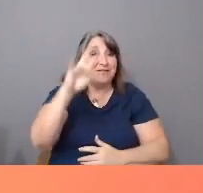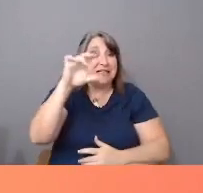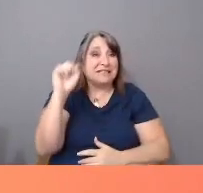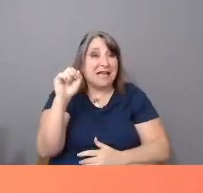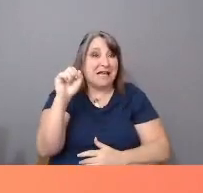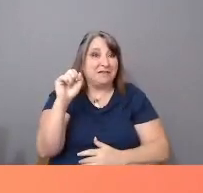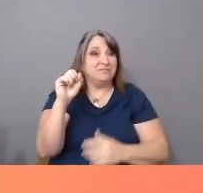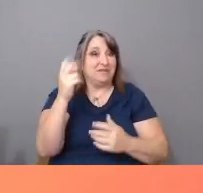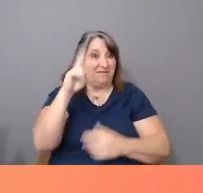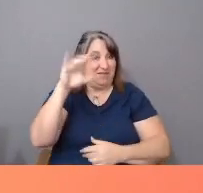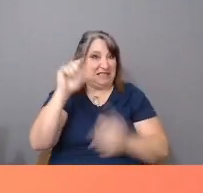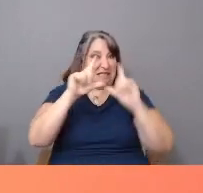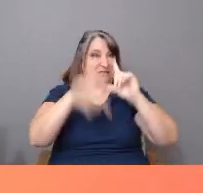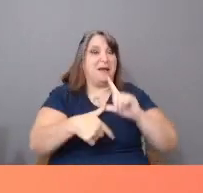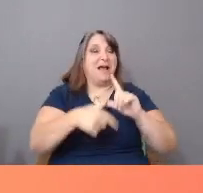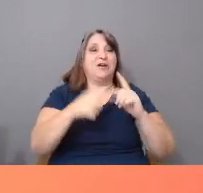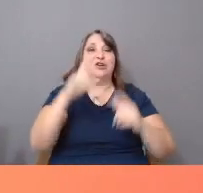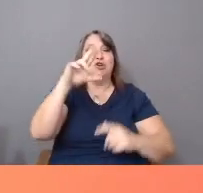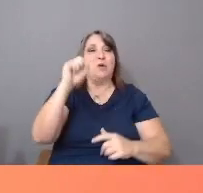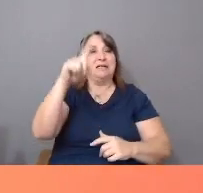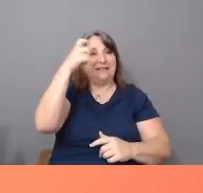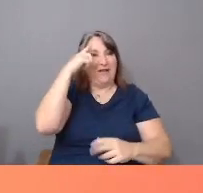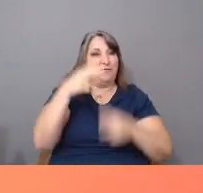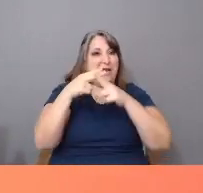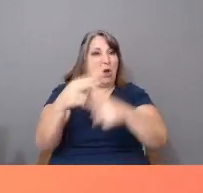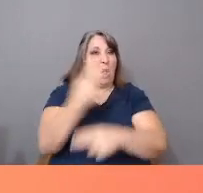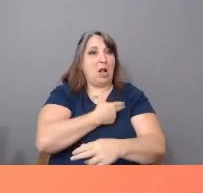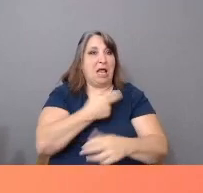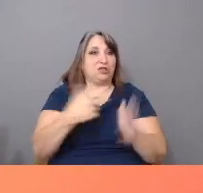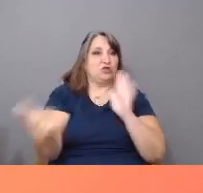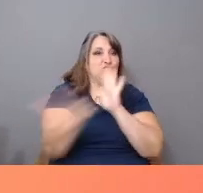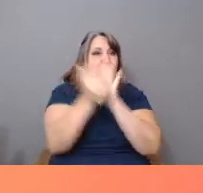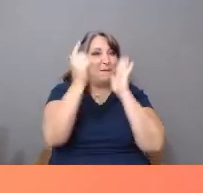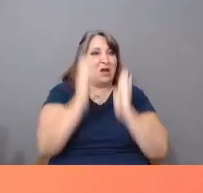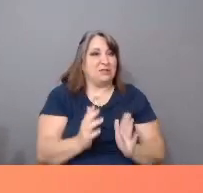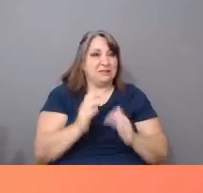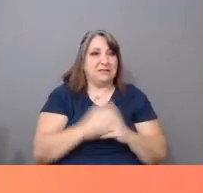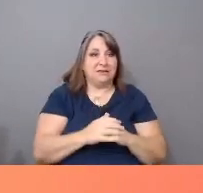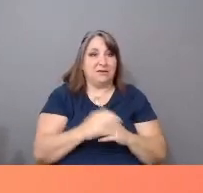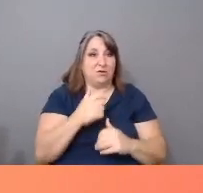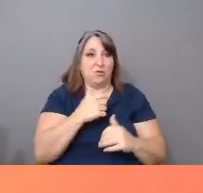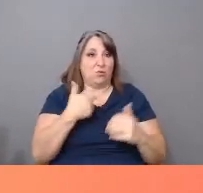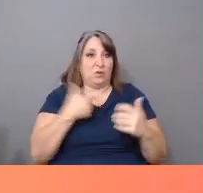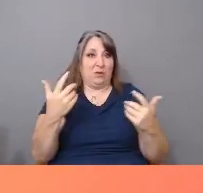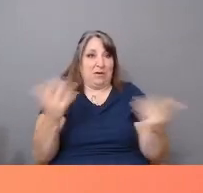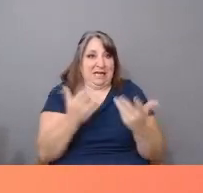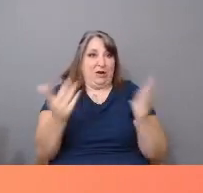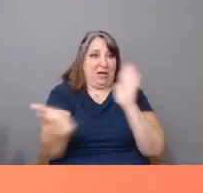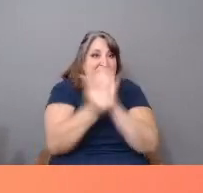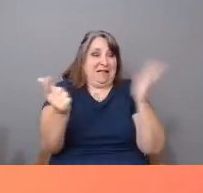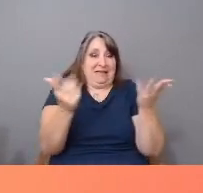of the US government. We had no safety net. Reflected in the eyes of the dollar shop